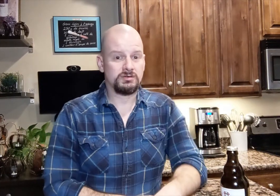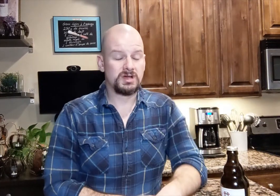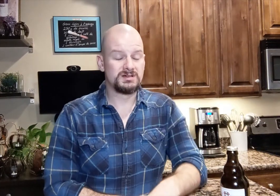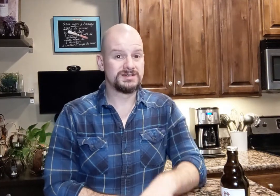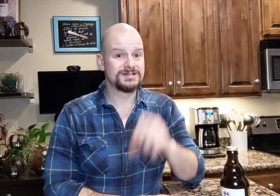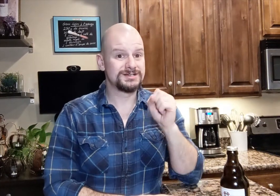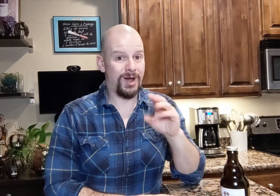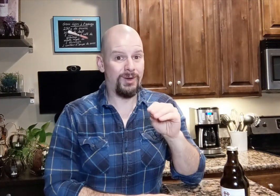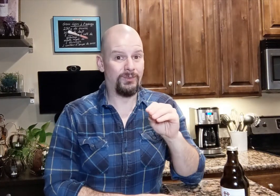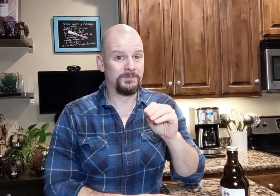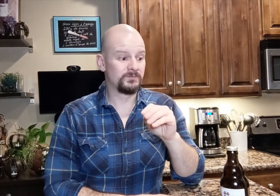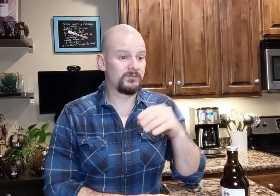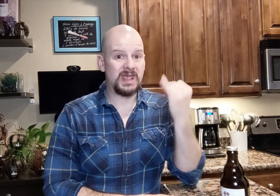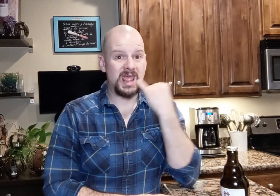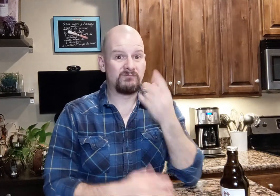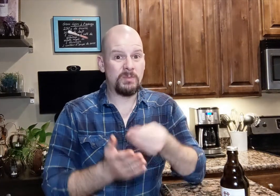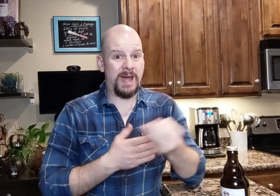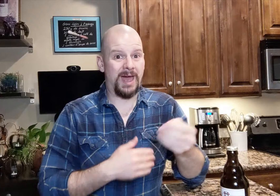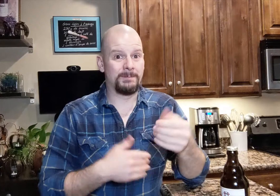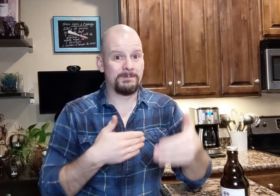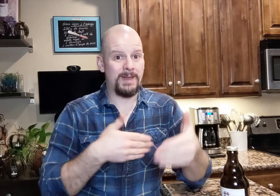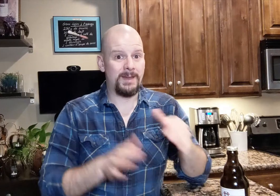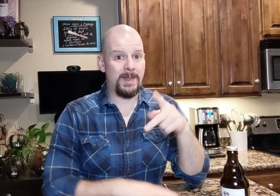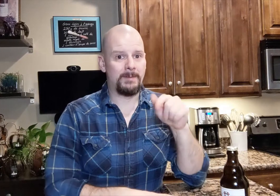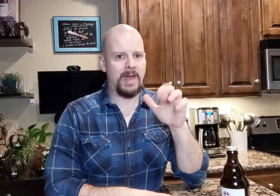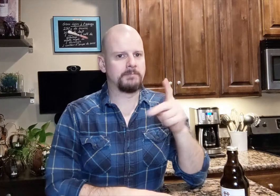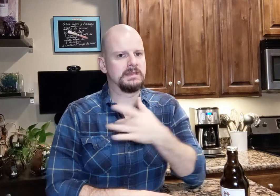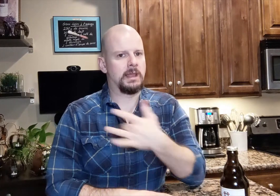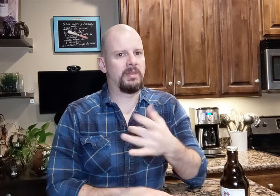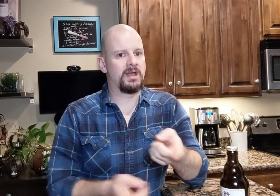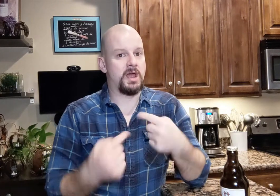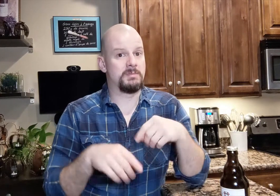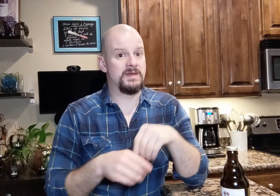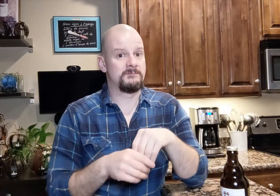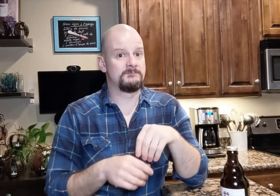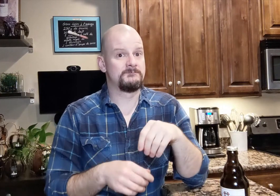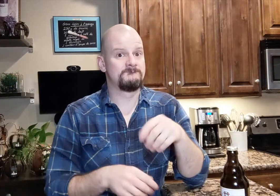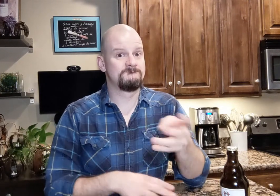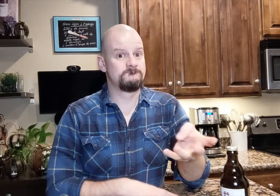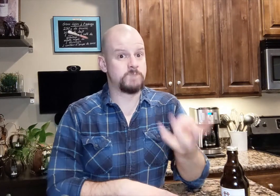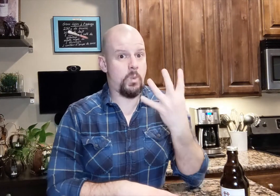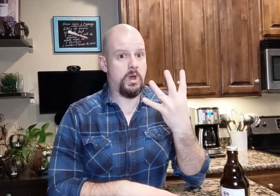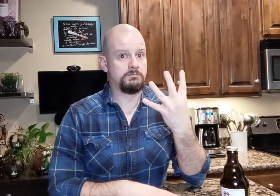So if you buy a pack, it typically comes with four bottles,